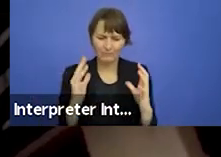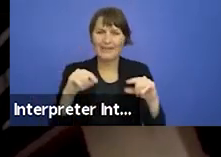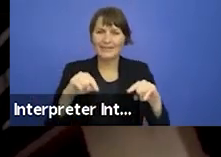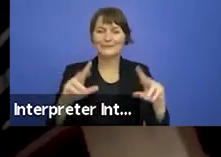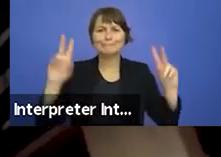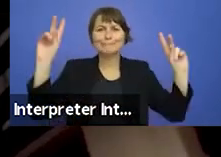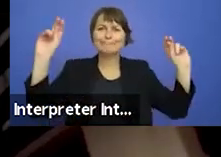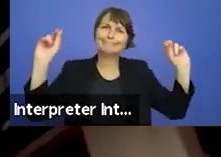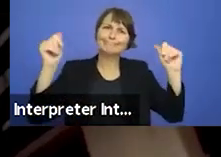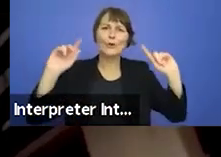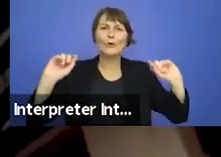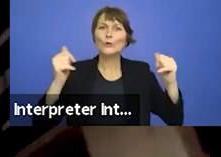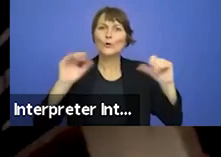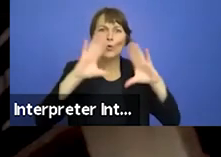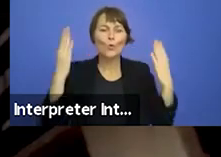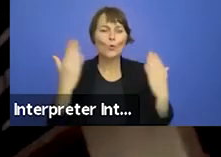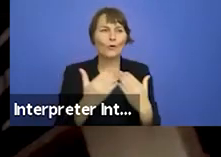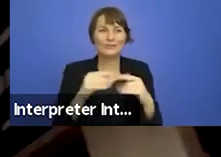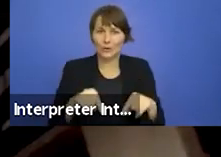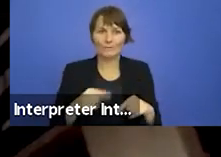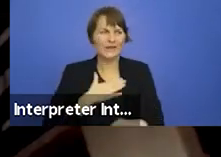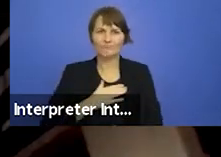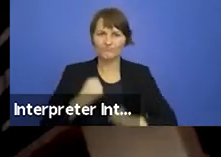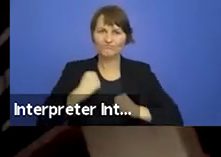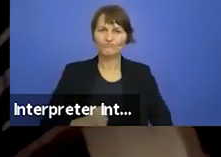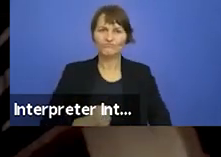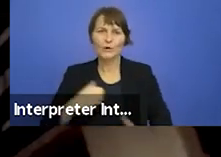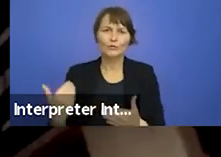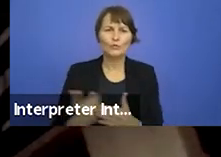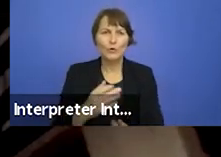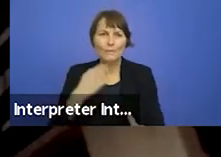I am determined to find a new home for this suddenly homeless season and in the spirit of